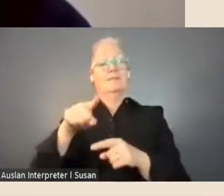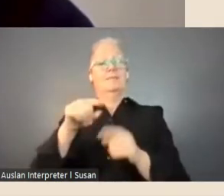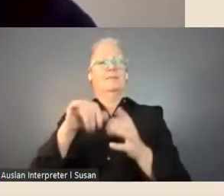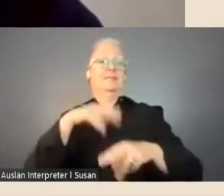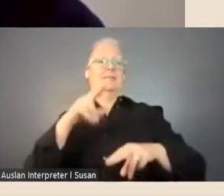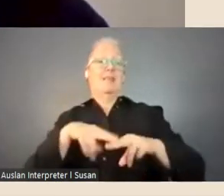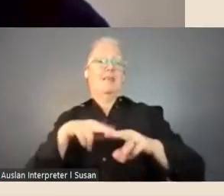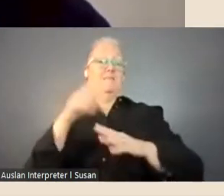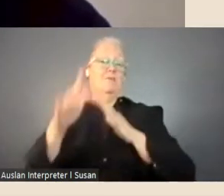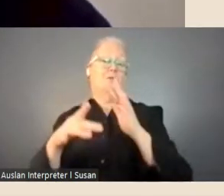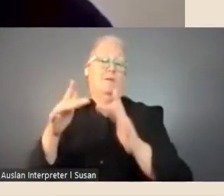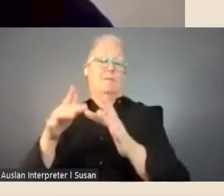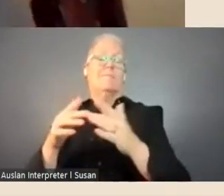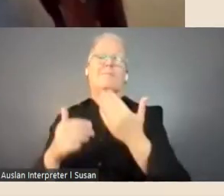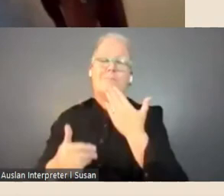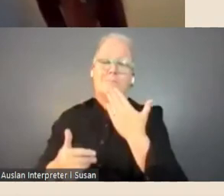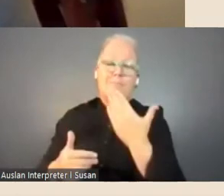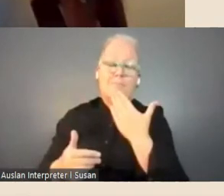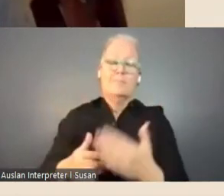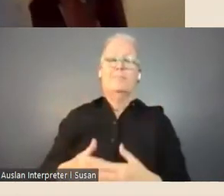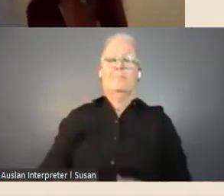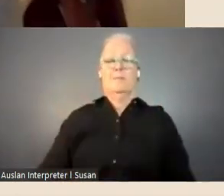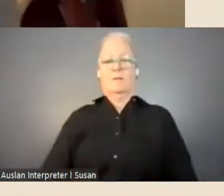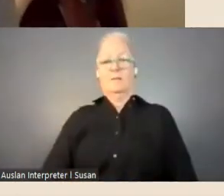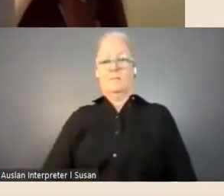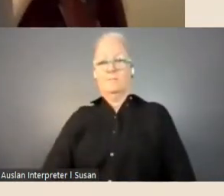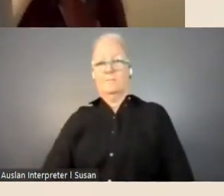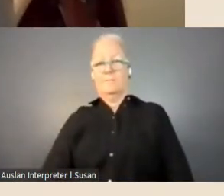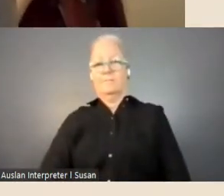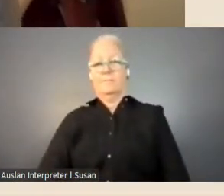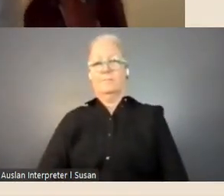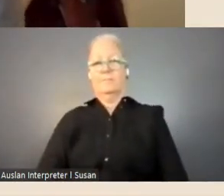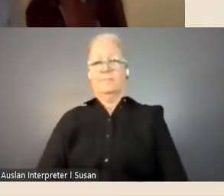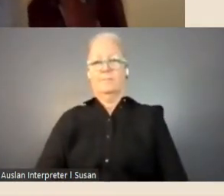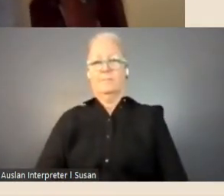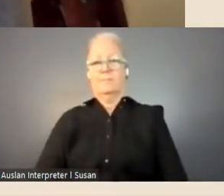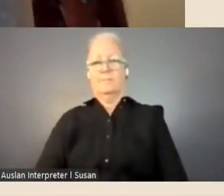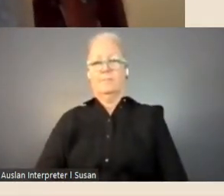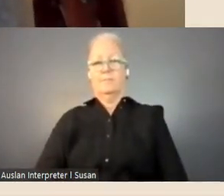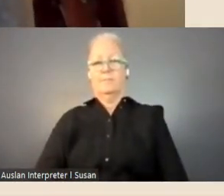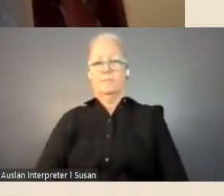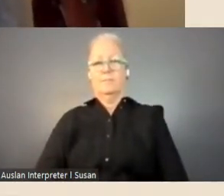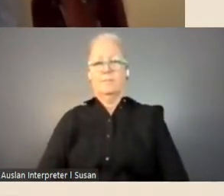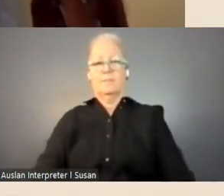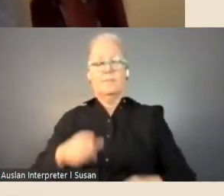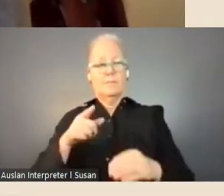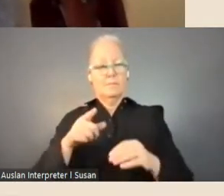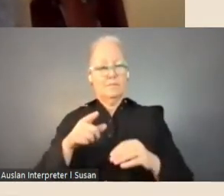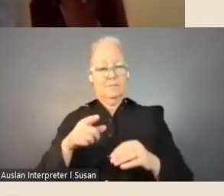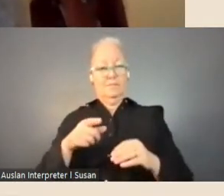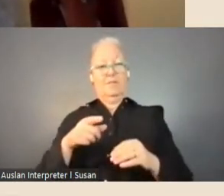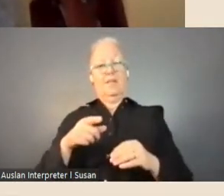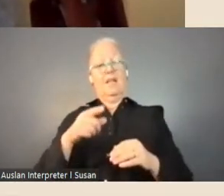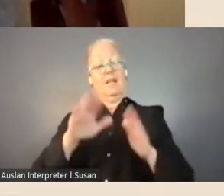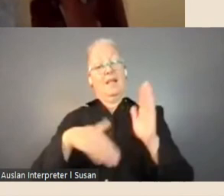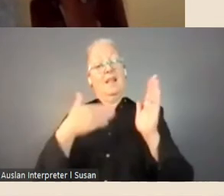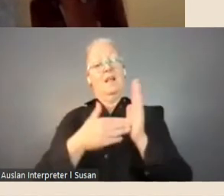Shona: Thank you, Suzie. The, the, the last year I think has really demonstrated, and we've really been